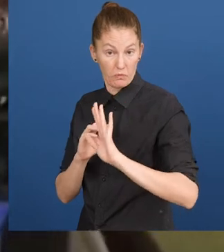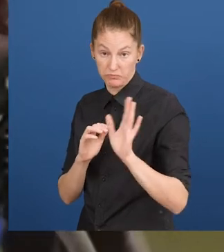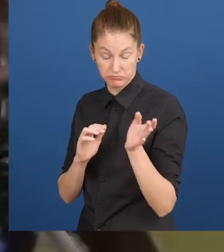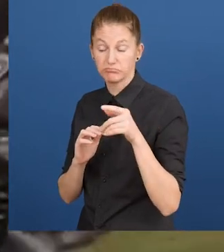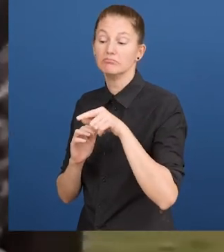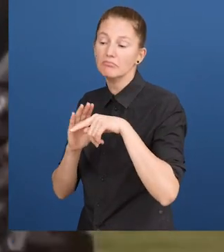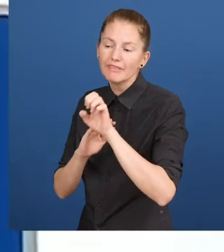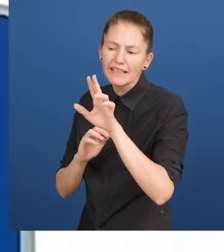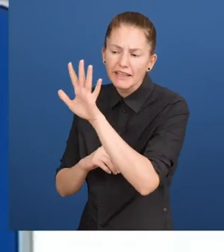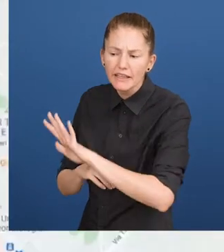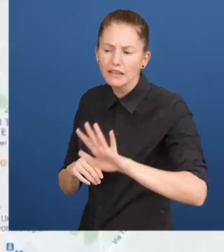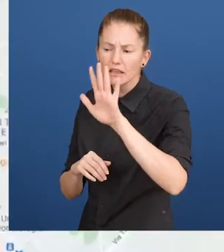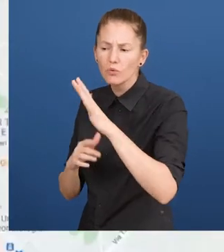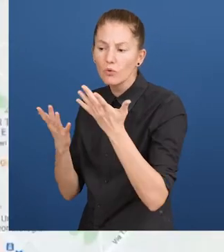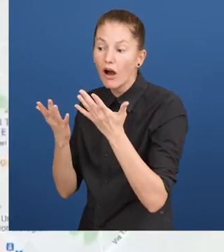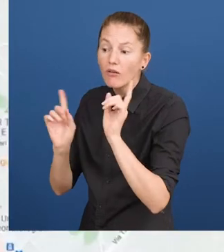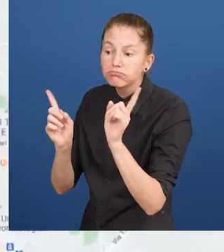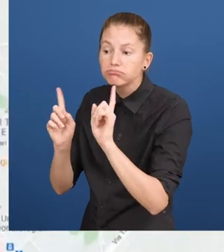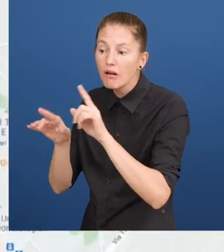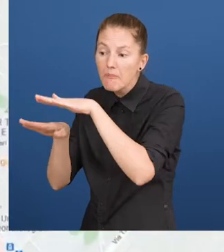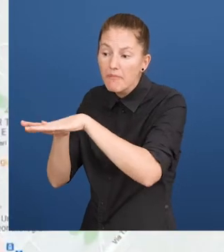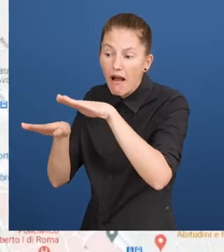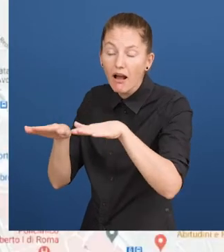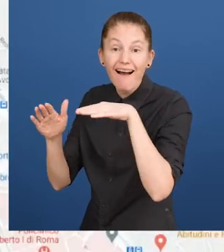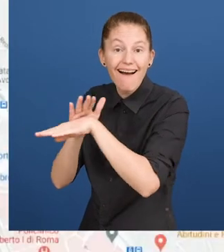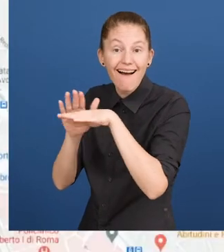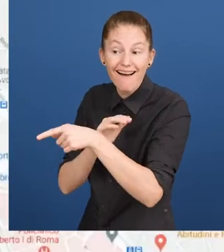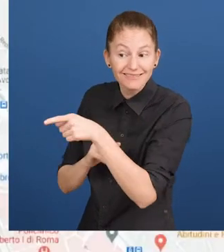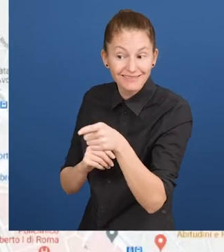accessible parking spaces. Launched by the NGO